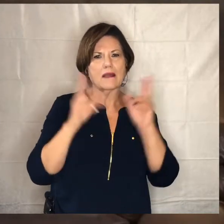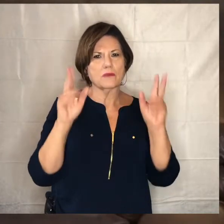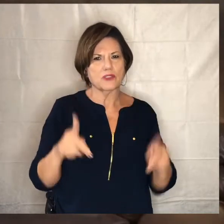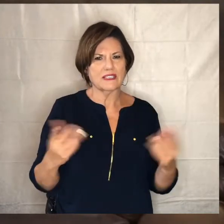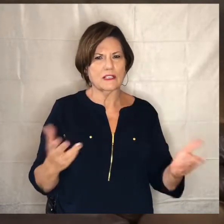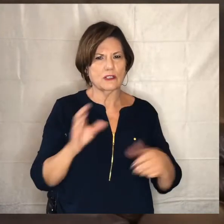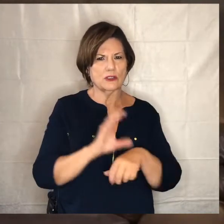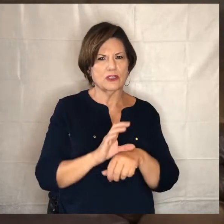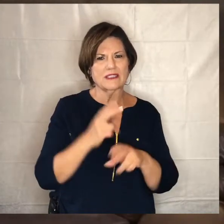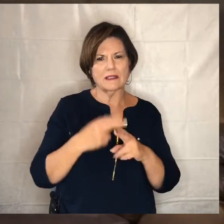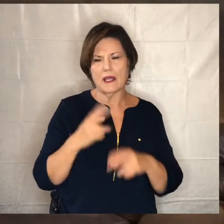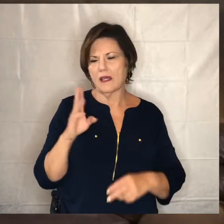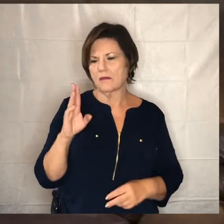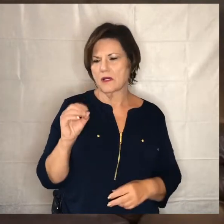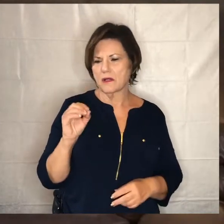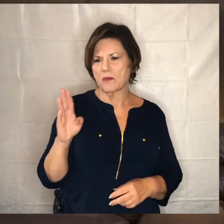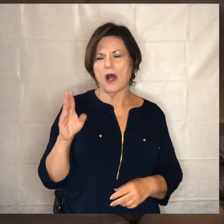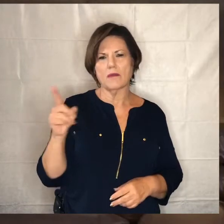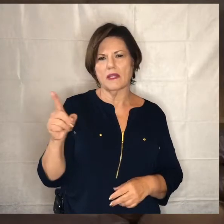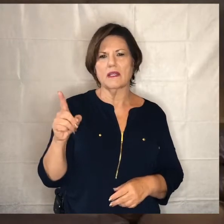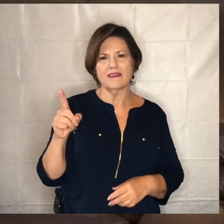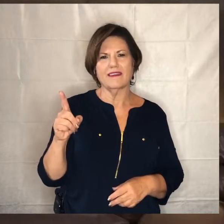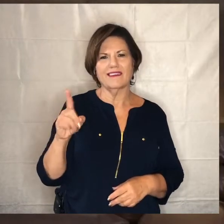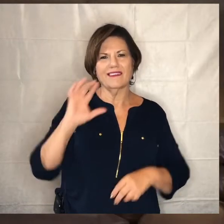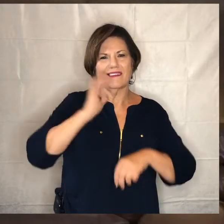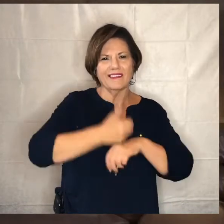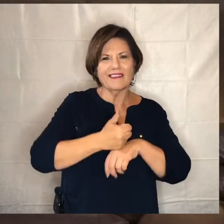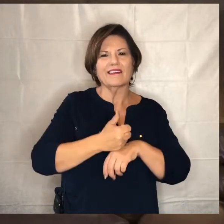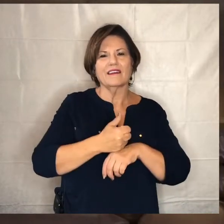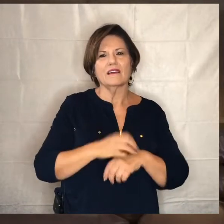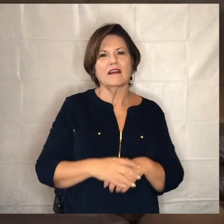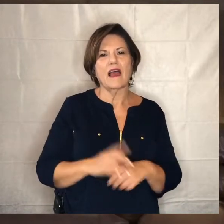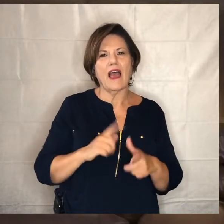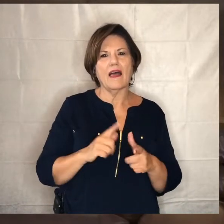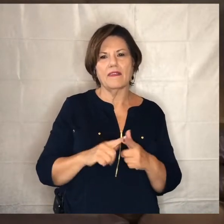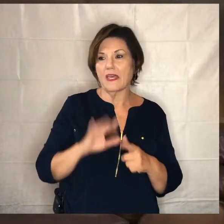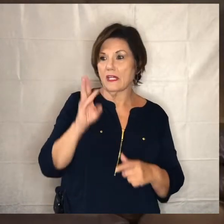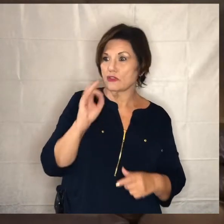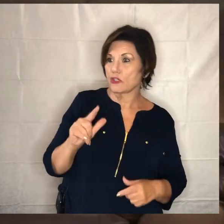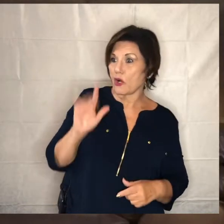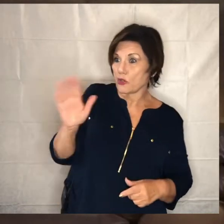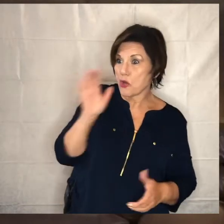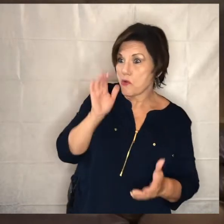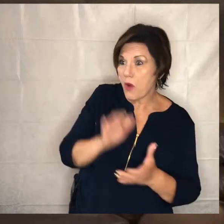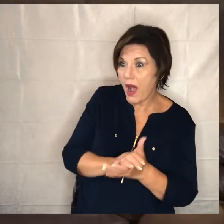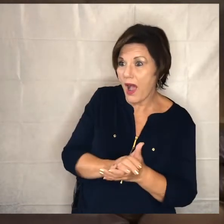he built the website and and then jill your wife has gifts in you know video